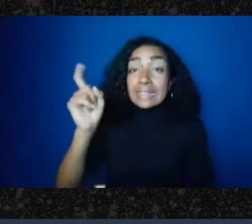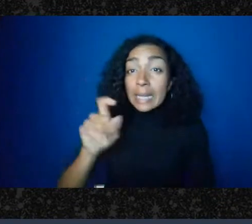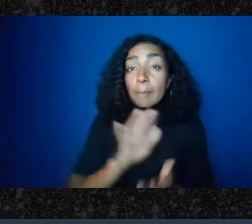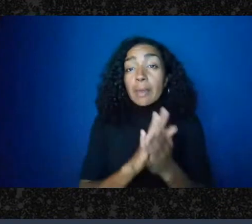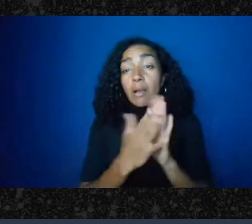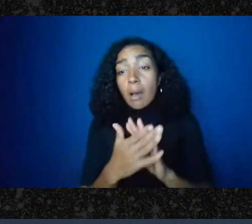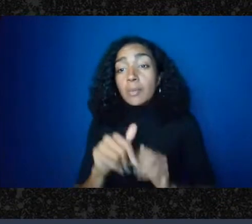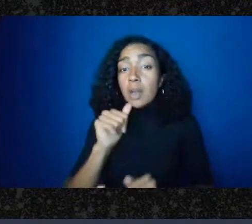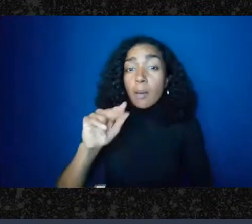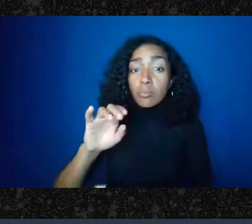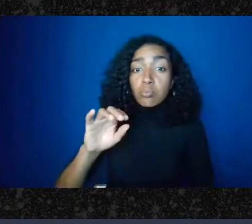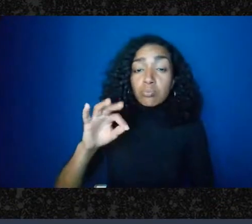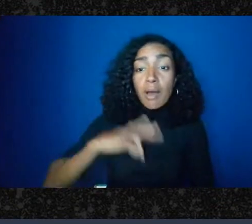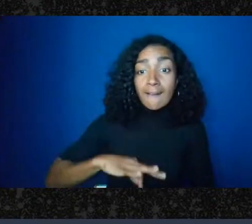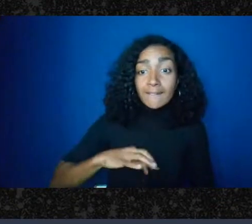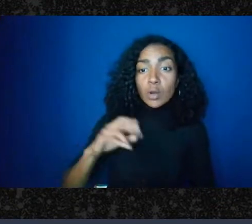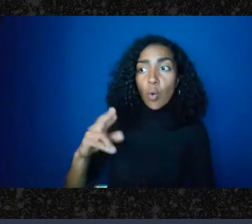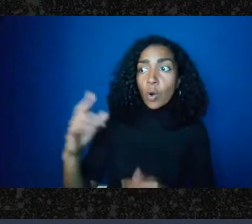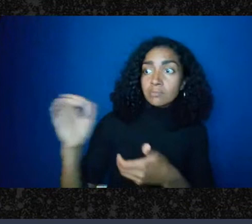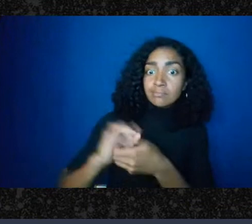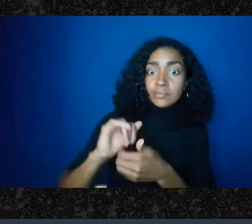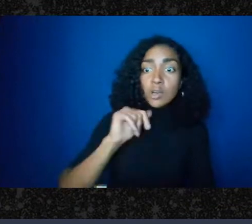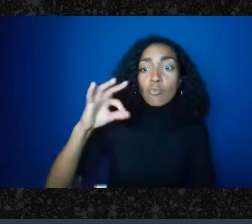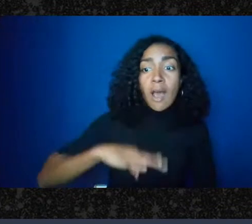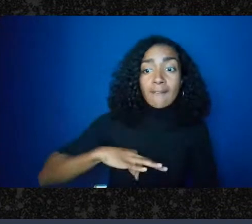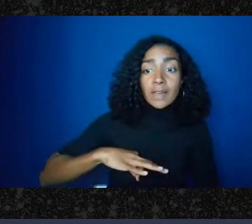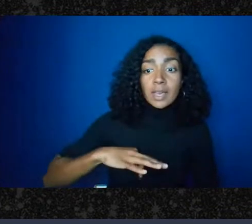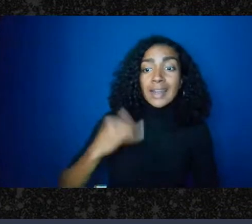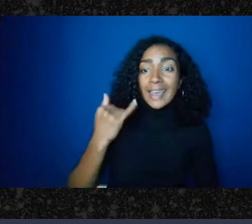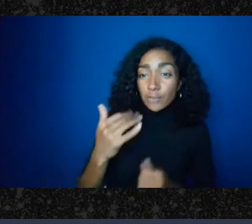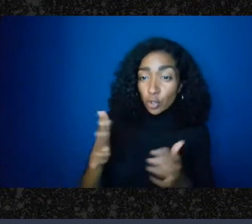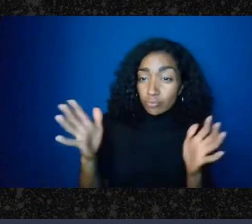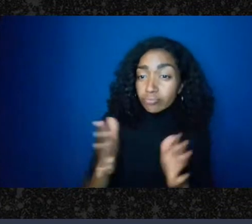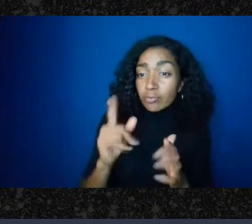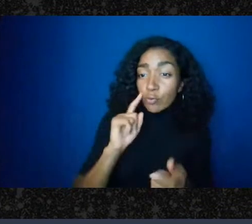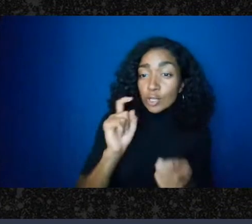in your local government it depends on the details, you know, if you're paying an organizer,